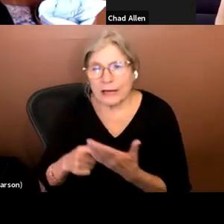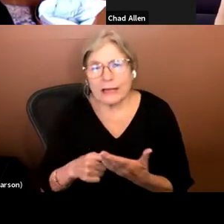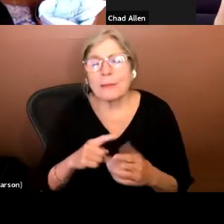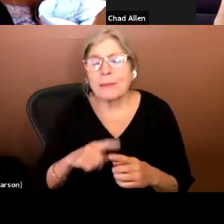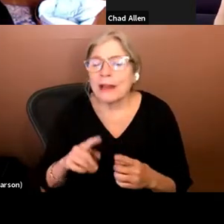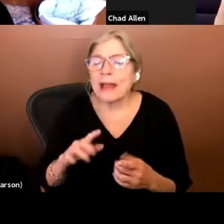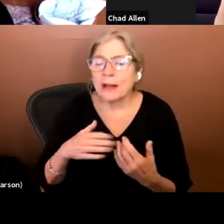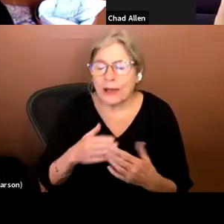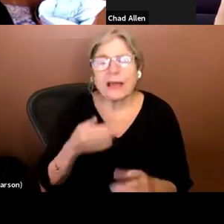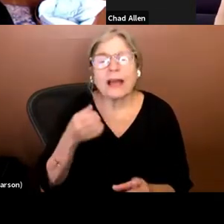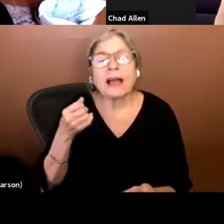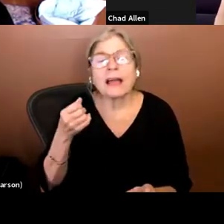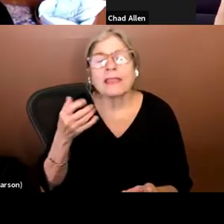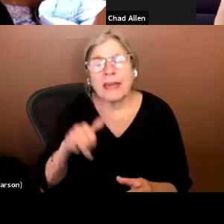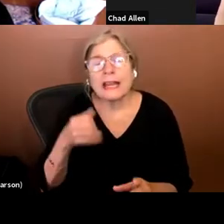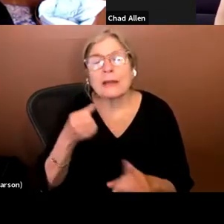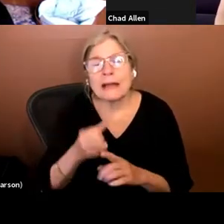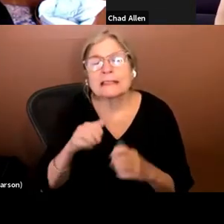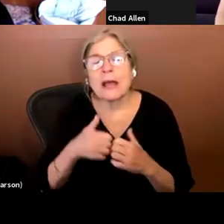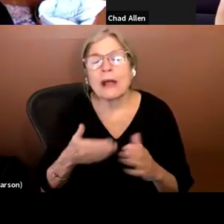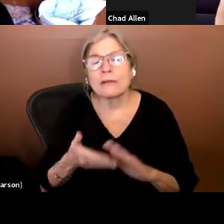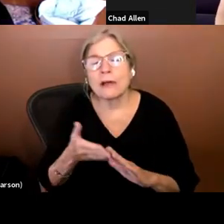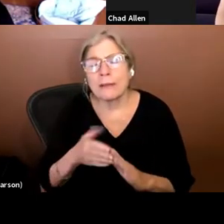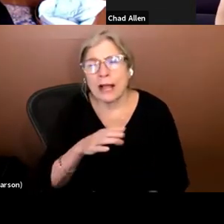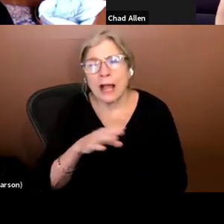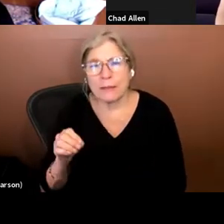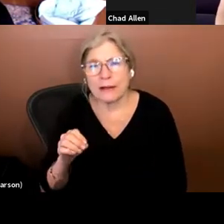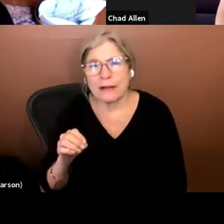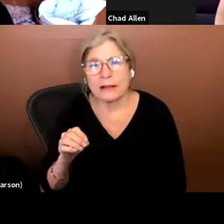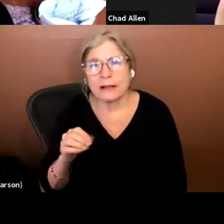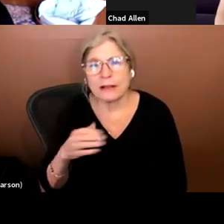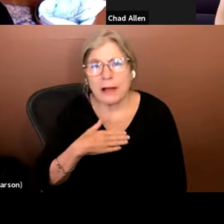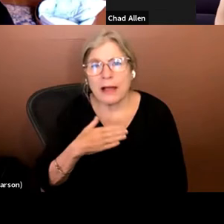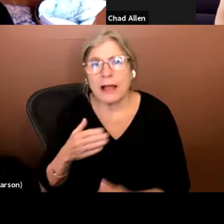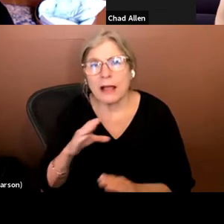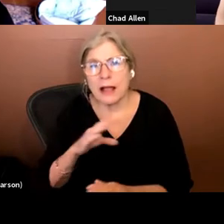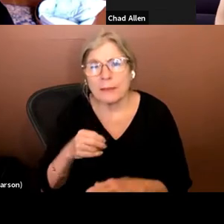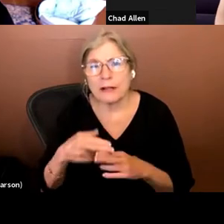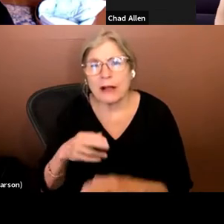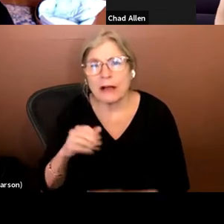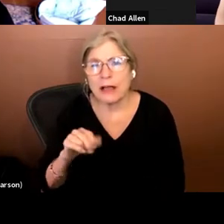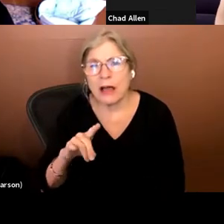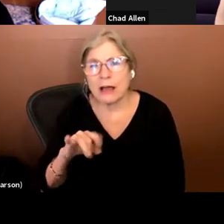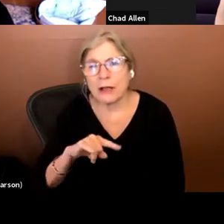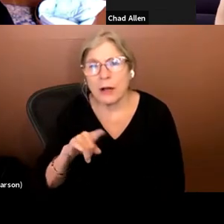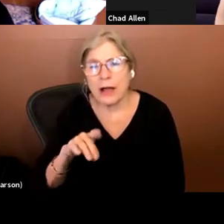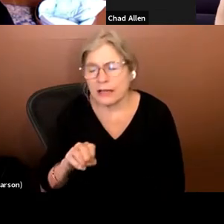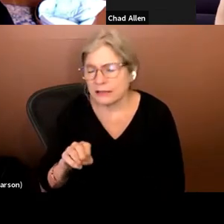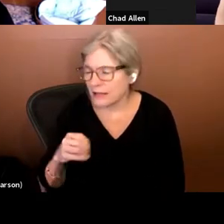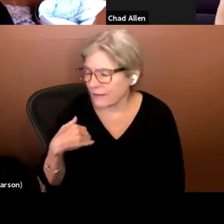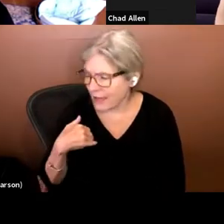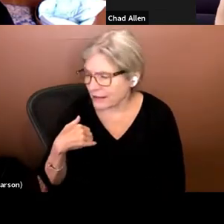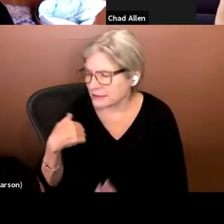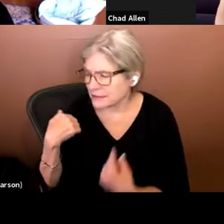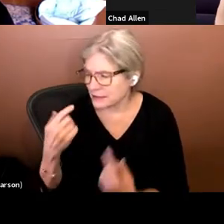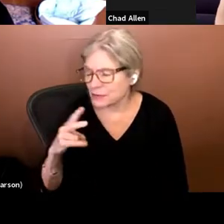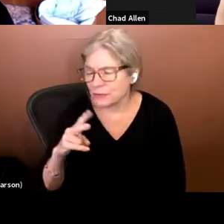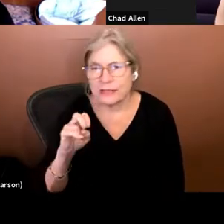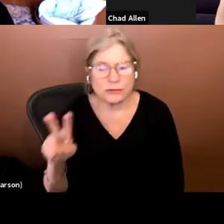audio description company. My company audio eyes has been describing since 2002 and has one of the